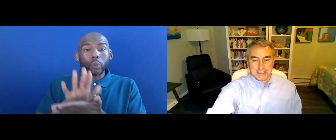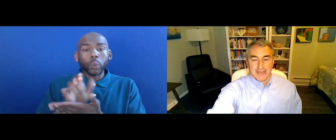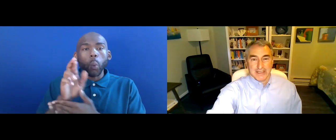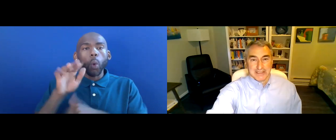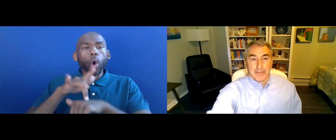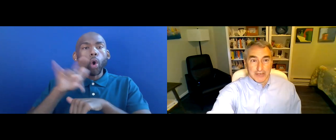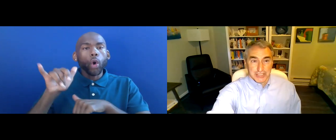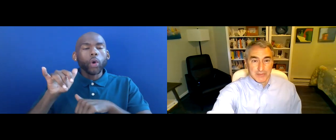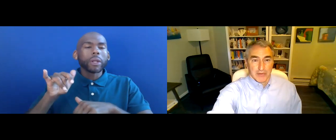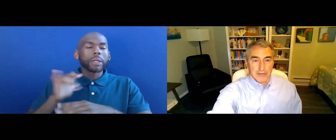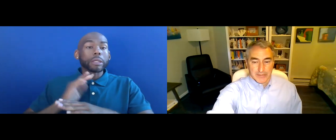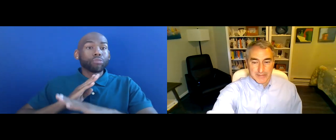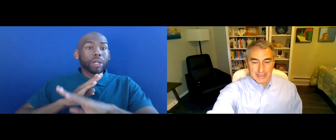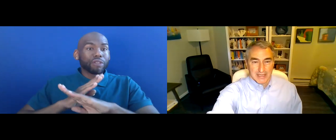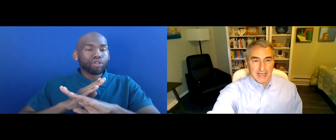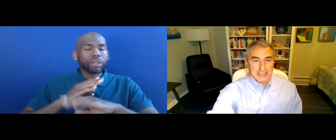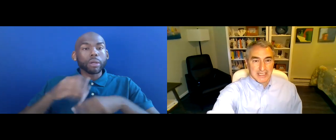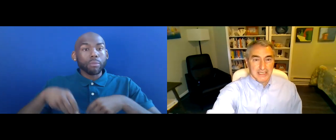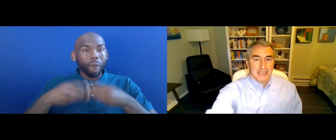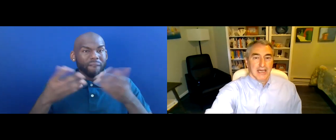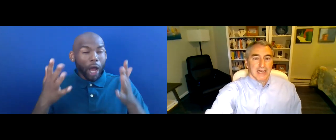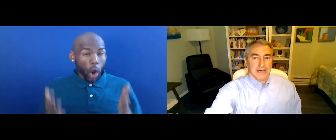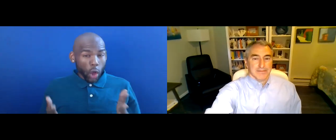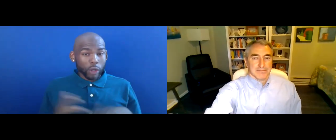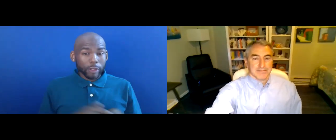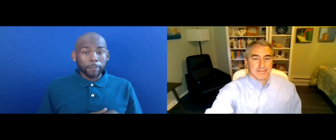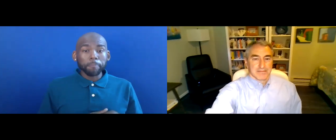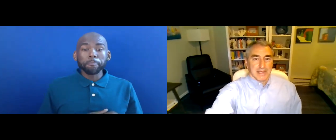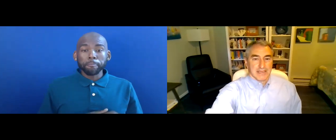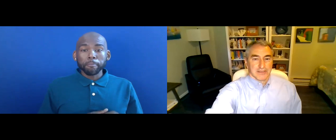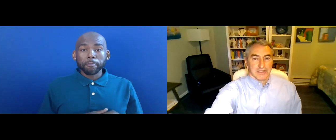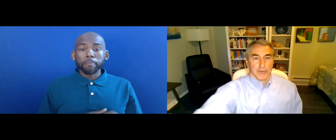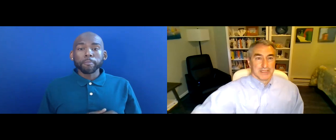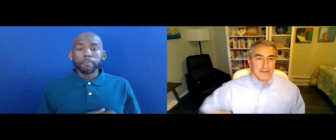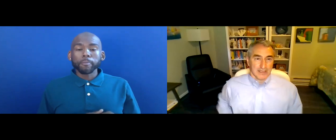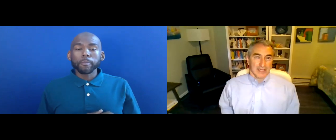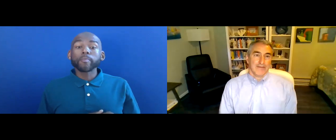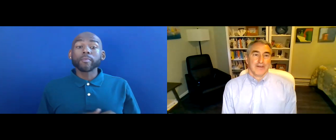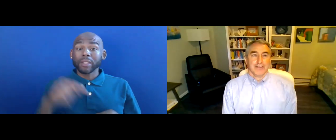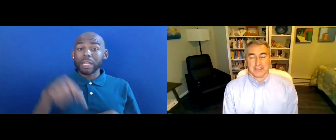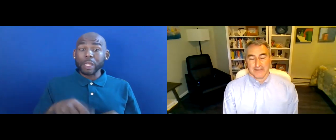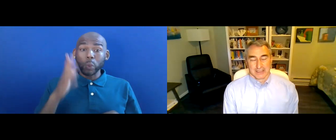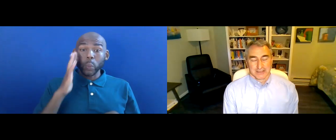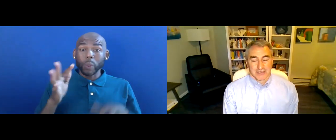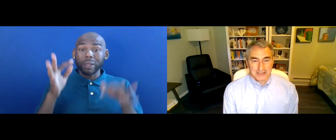SO THIS DEFINITELY IS A PARTNERSHIP THE WAY WE IMPLEMENT IDEA. SO THIS WILL DEFINITELY HAVE FAR-REACHING EFFECTS ACROSS THE